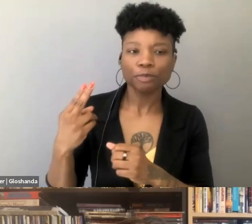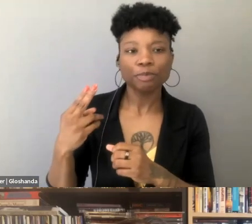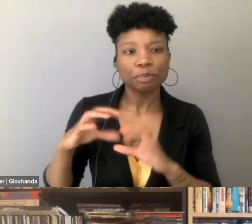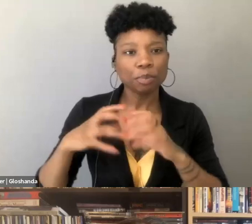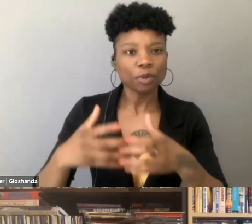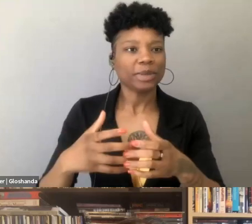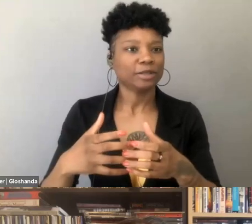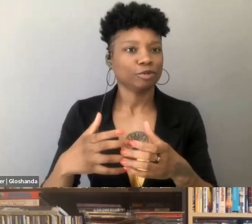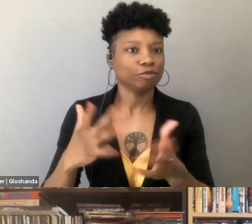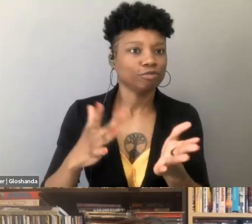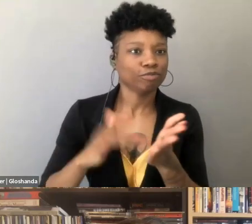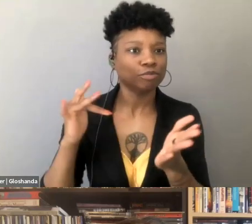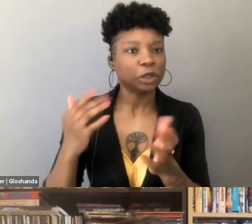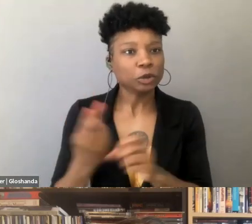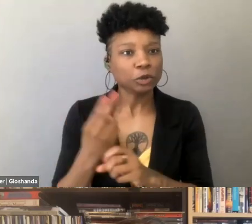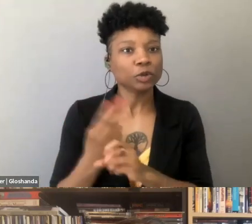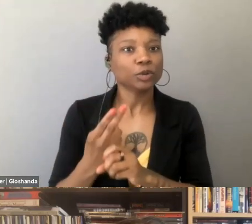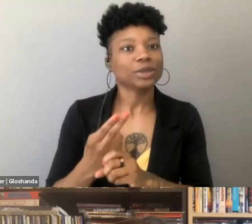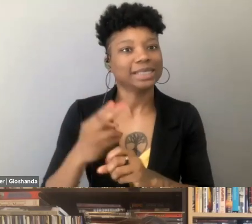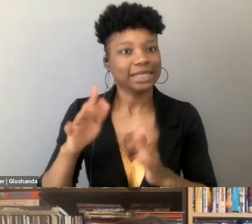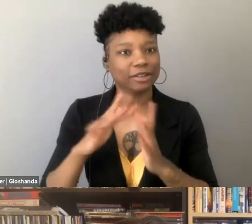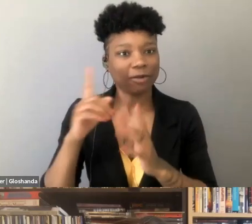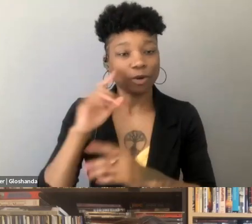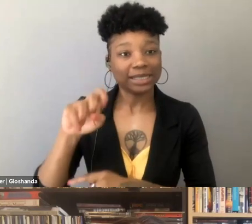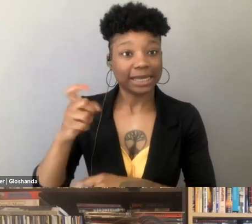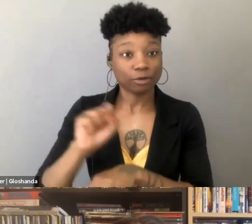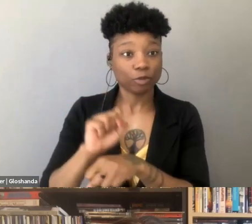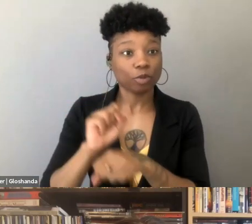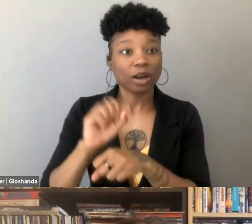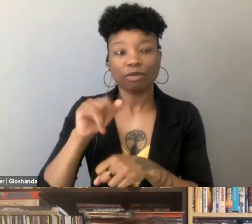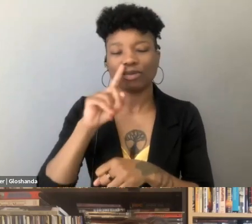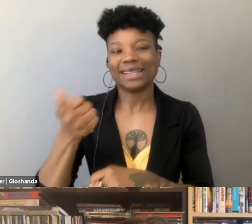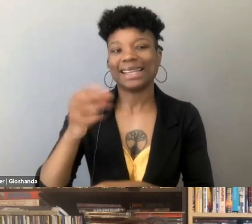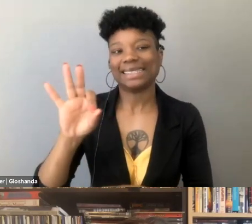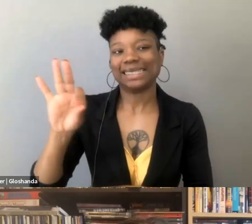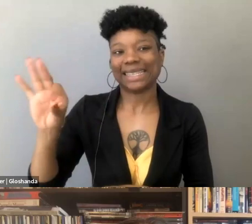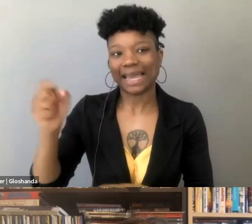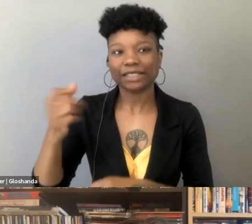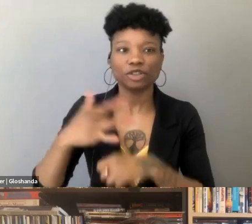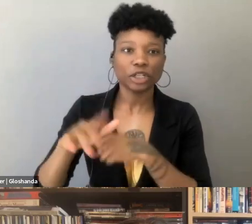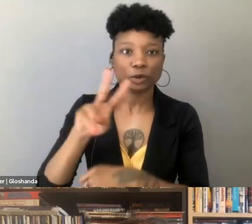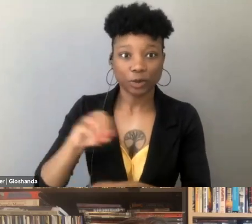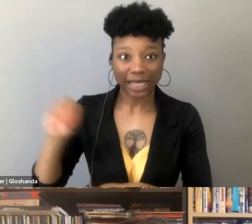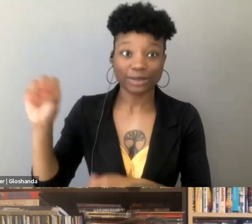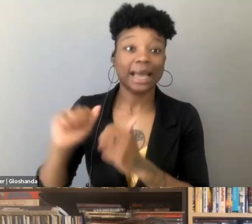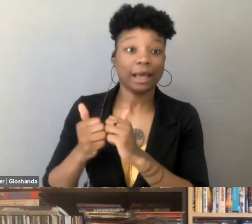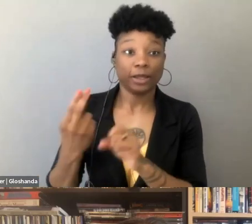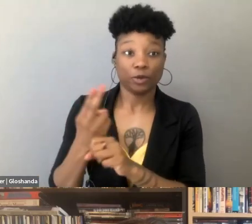and early 2000s completely reshaped the industry in a lot of ways, but then the utilization of obscenity law